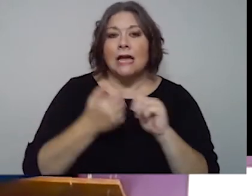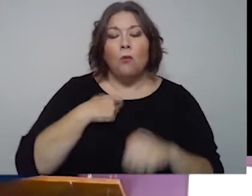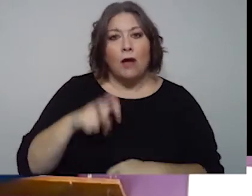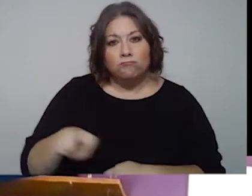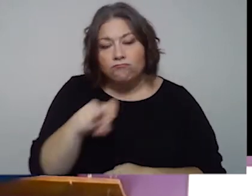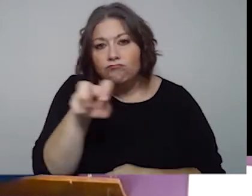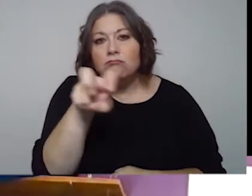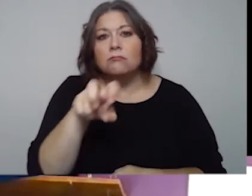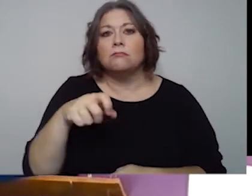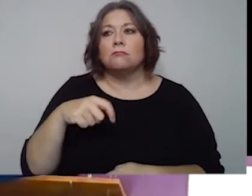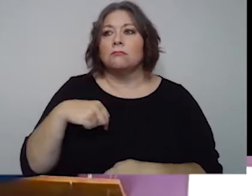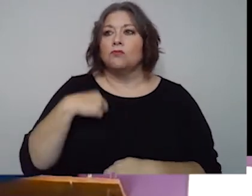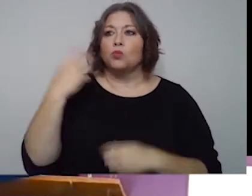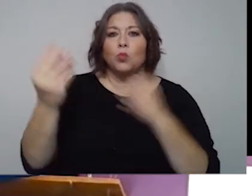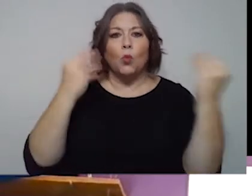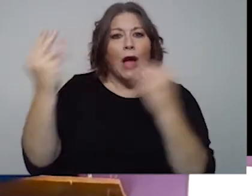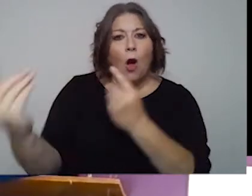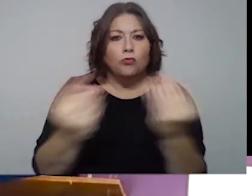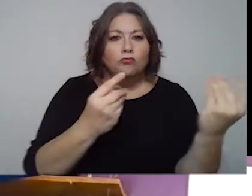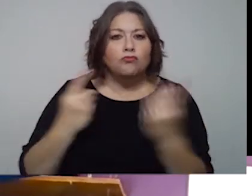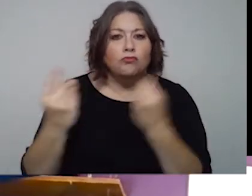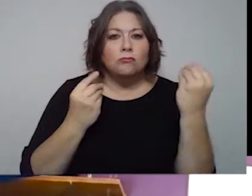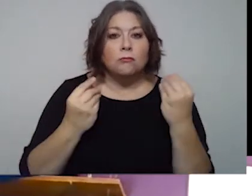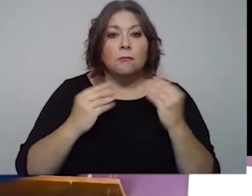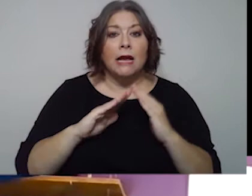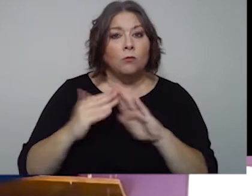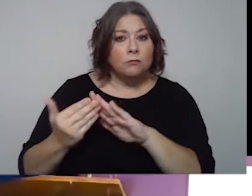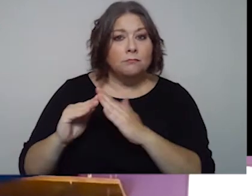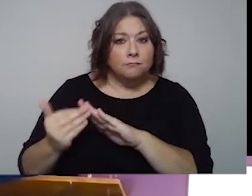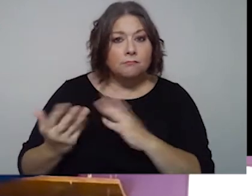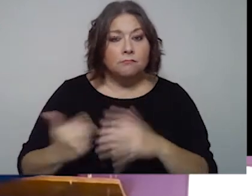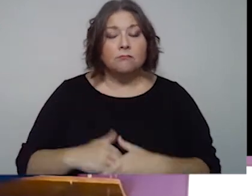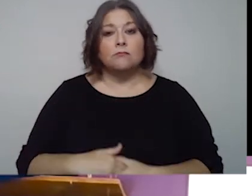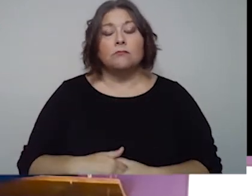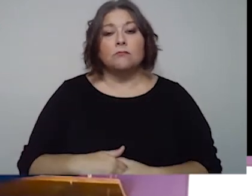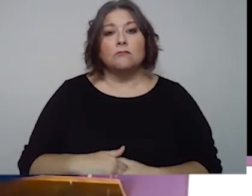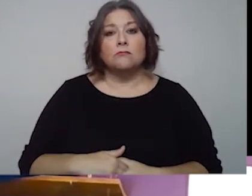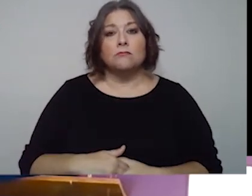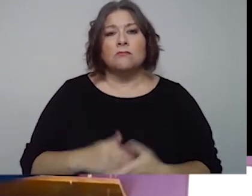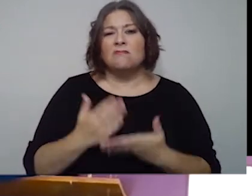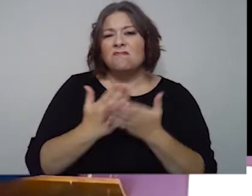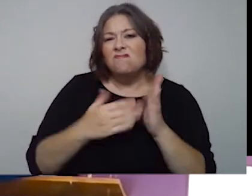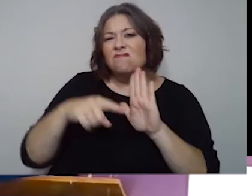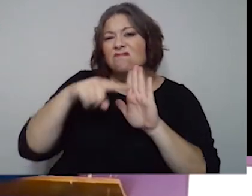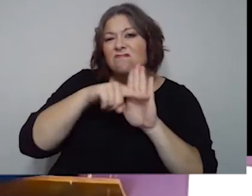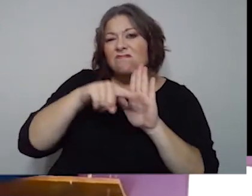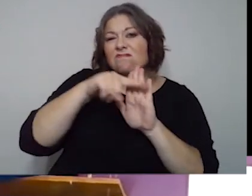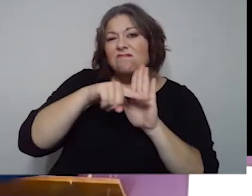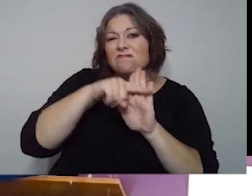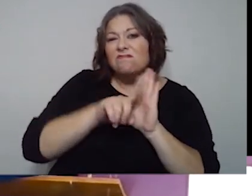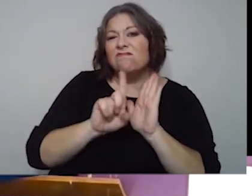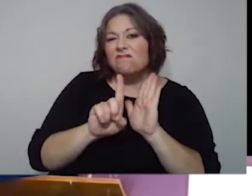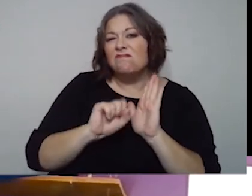get around and go out in the community. Some negative aspects of it though,